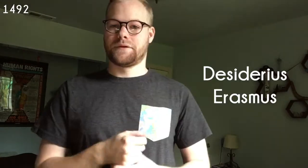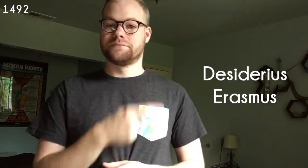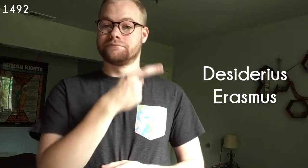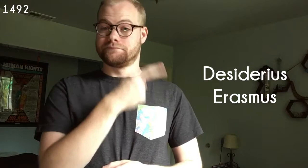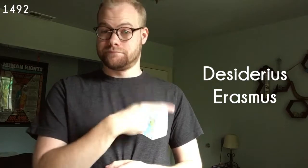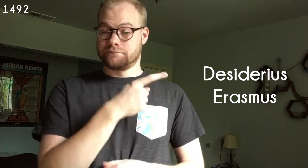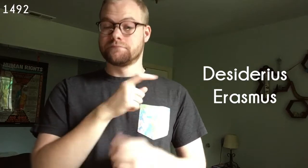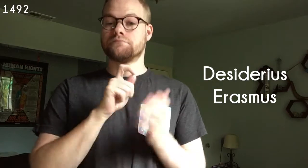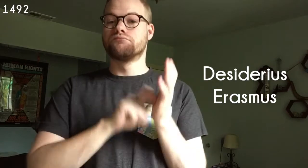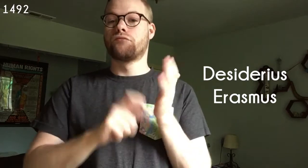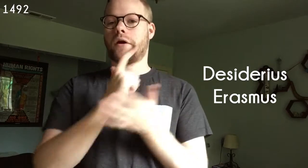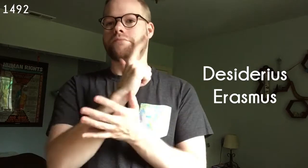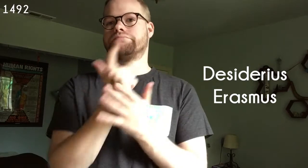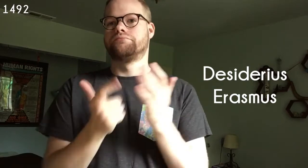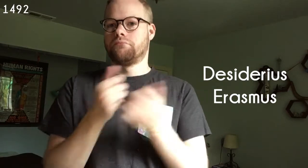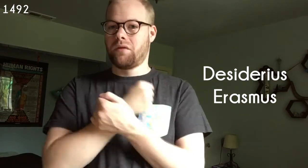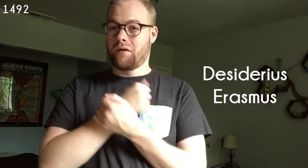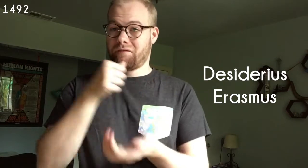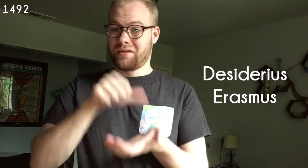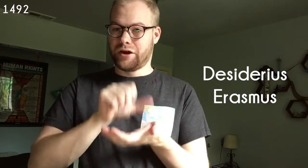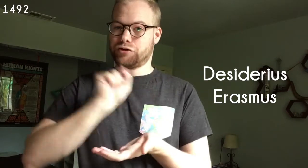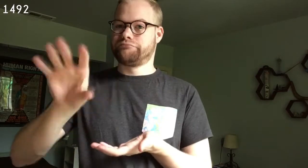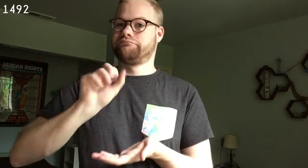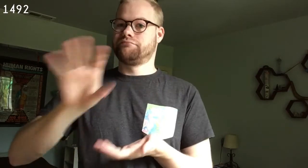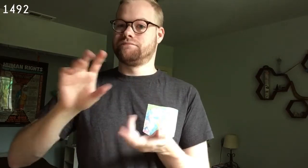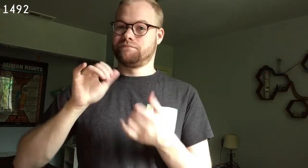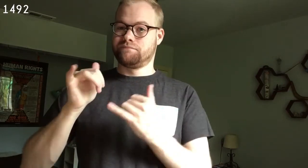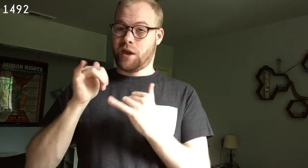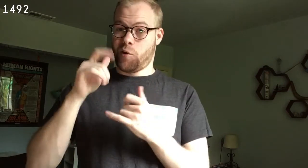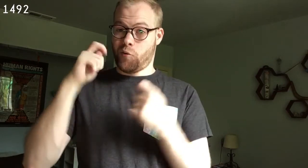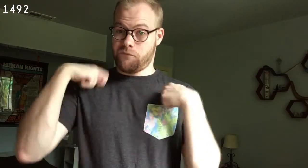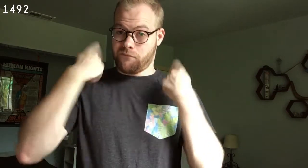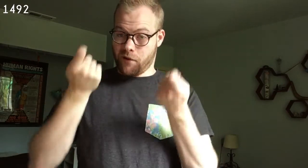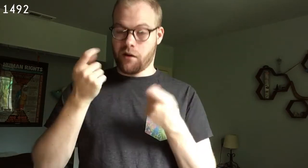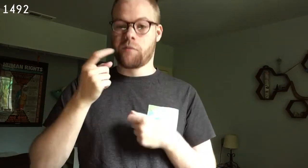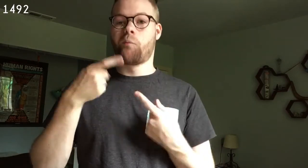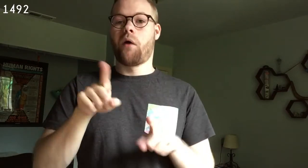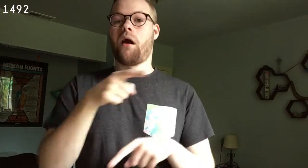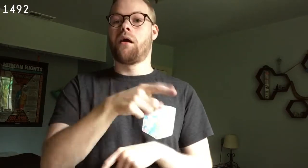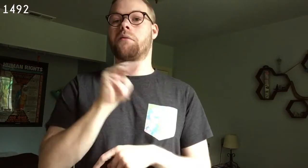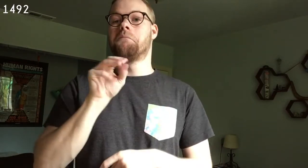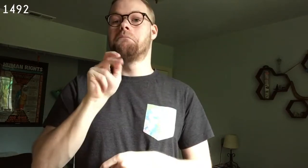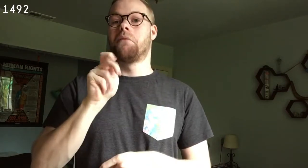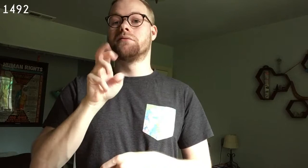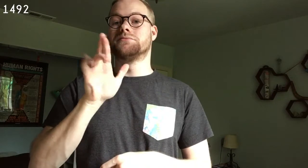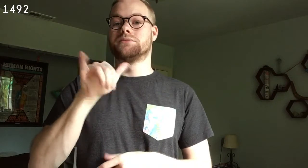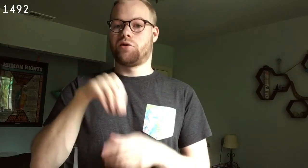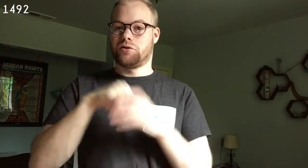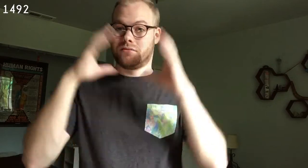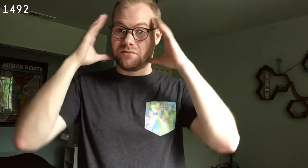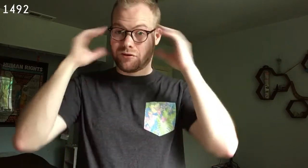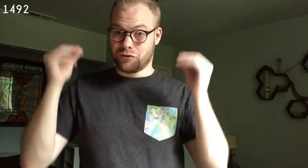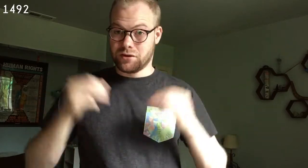1492 Desiderius Erasmus writes a series of love letters to a fellow monk while at a monastery in the Netherlands.